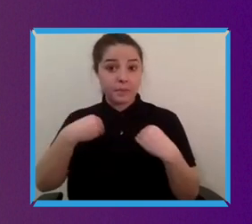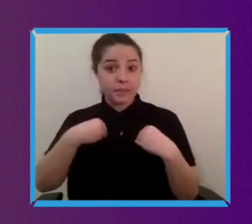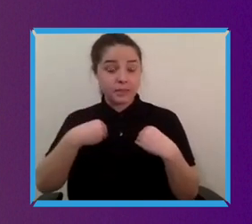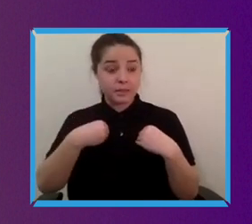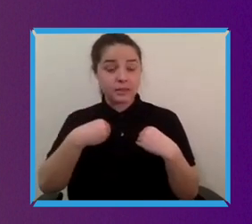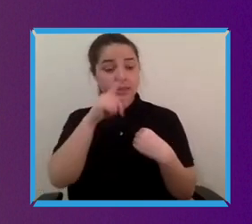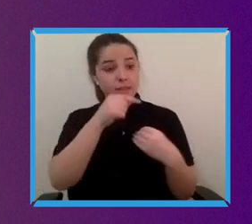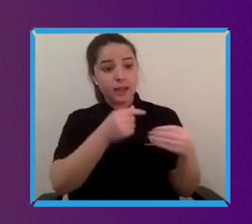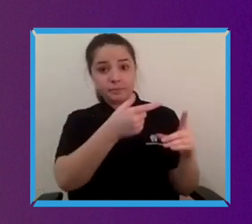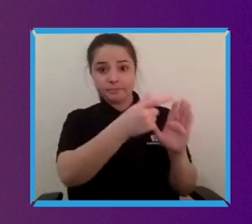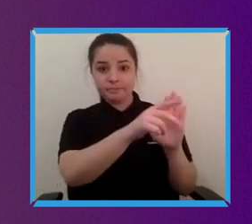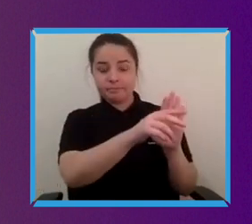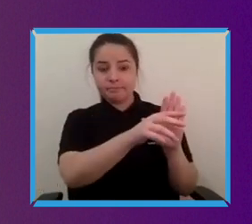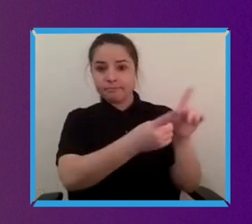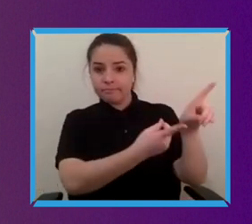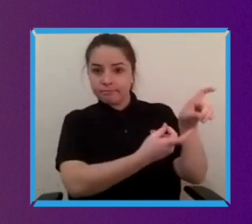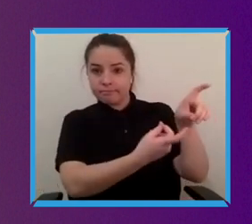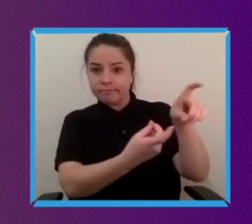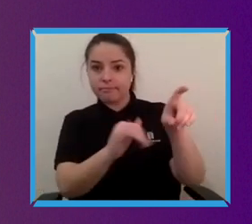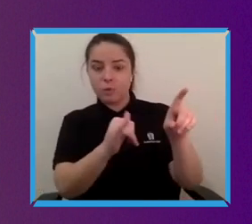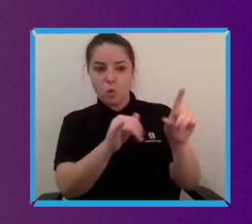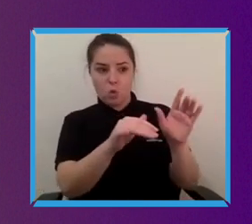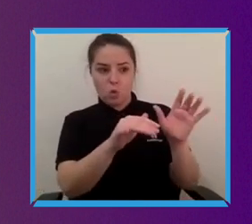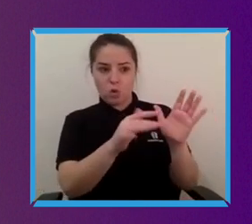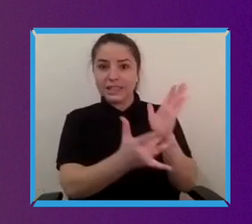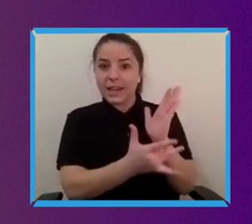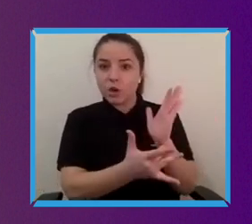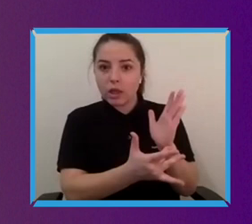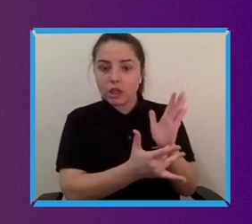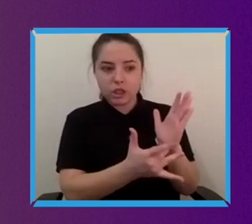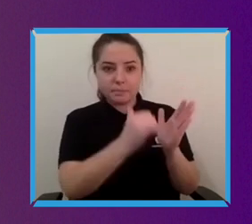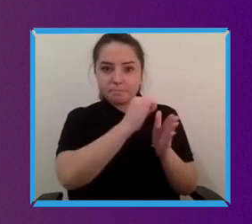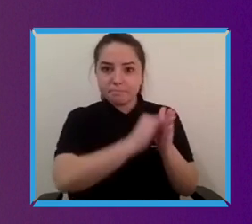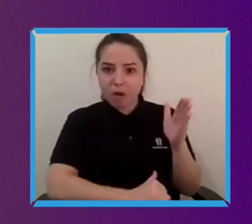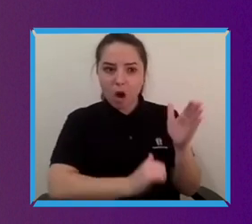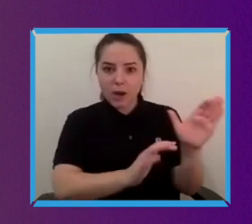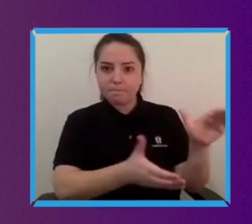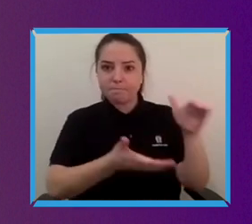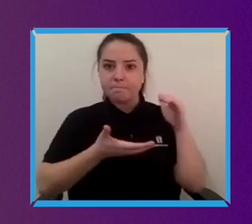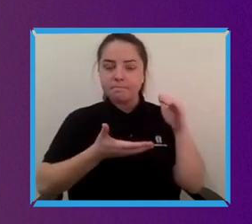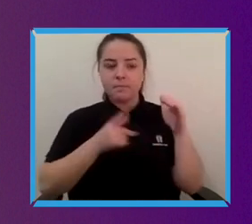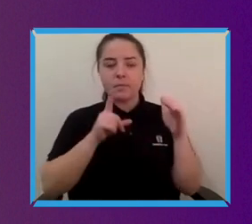into technology to make allowances for the diverse workforce that we do have. How can we